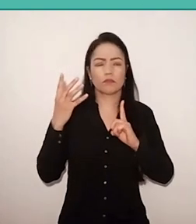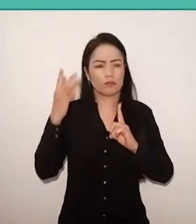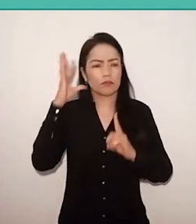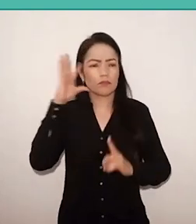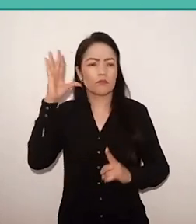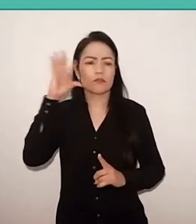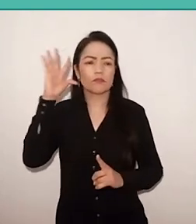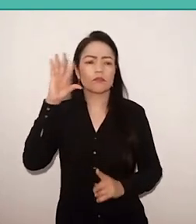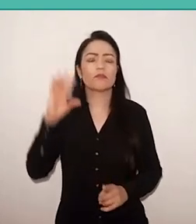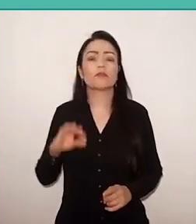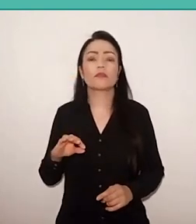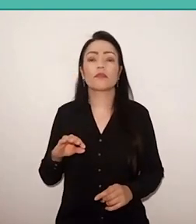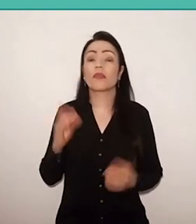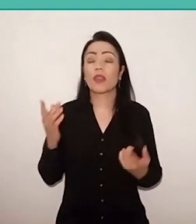is the critique of welfare.